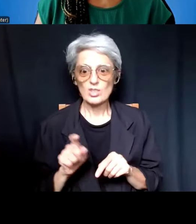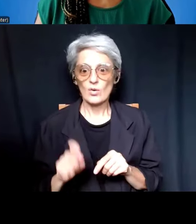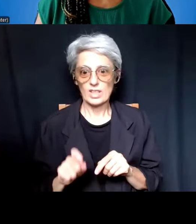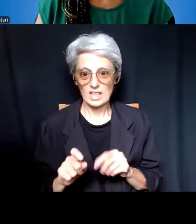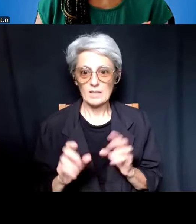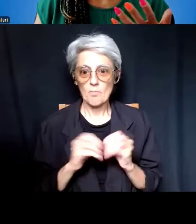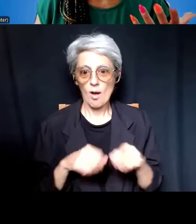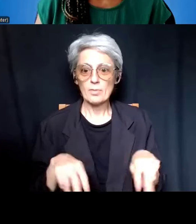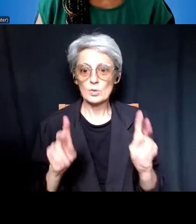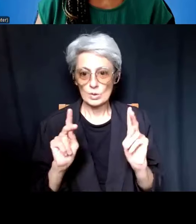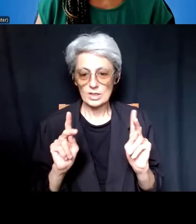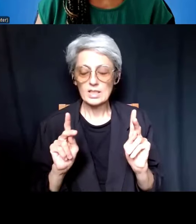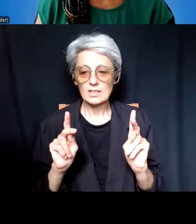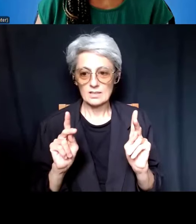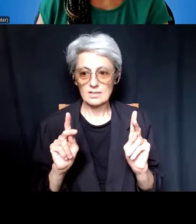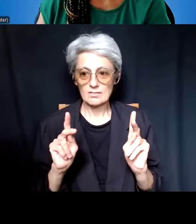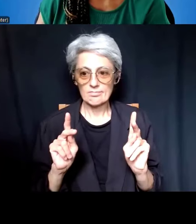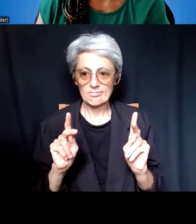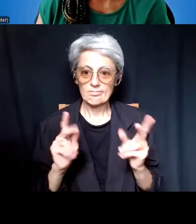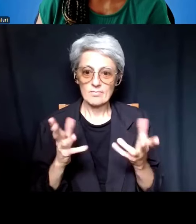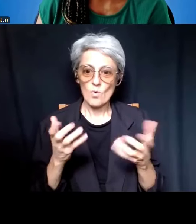to improve their mentorship skills as well.